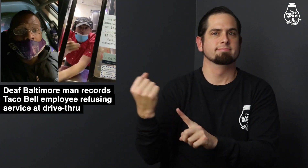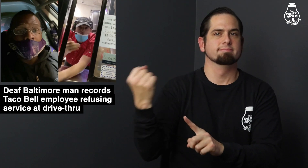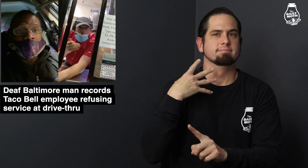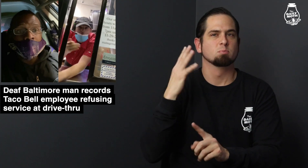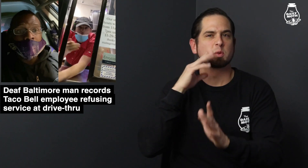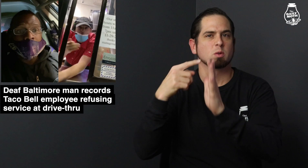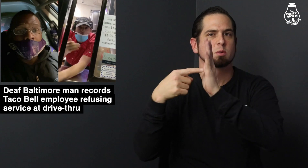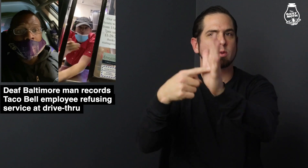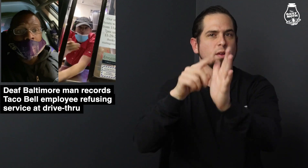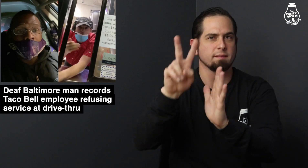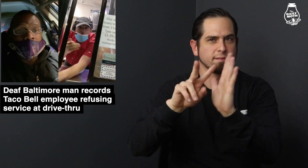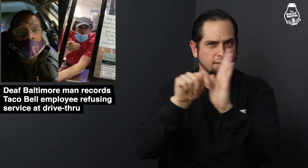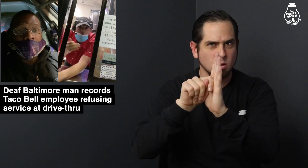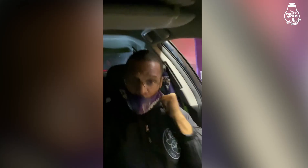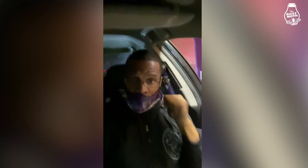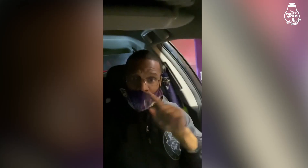Here is a video he sent me.